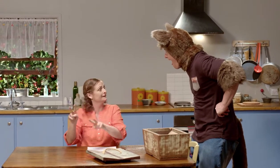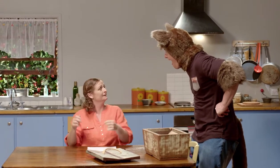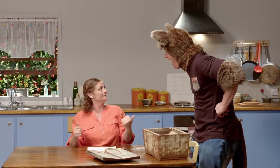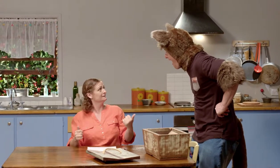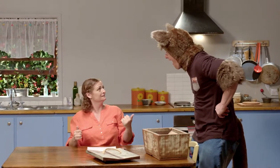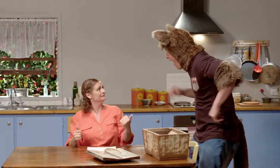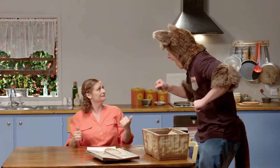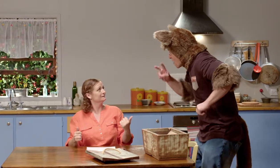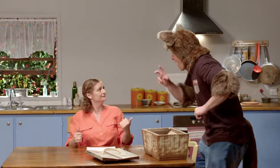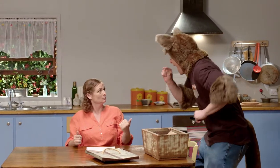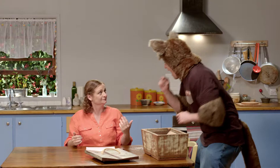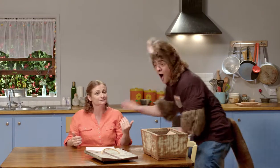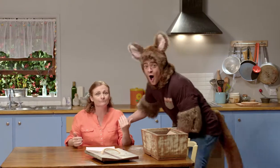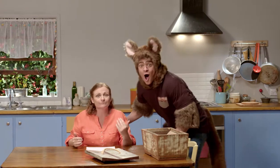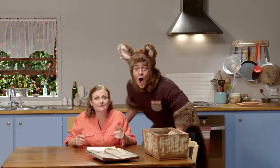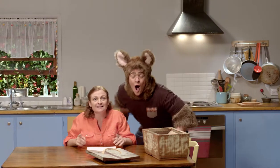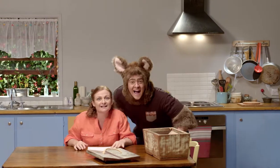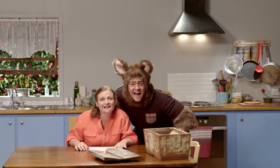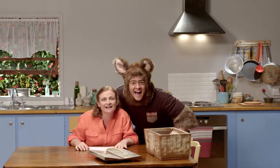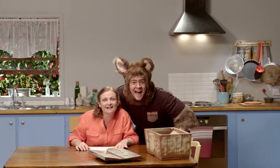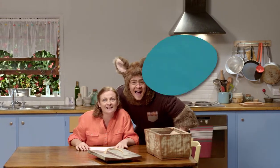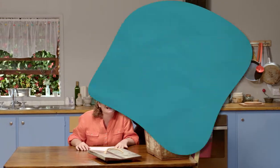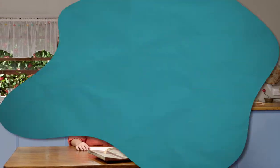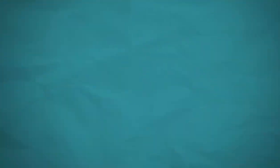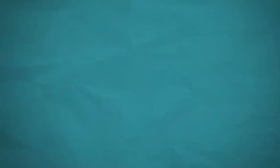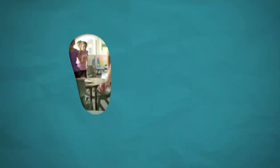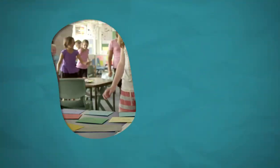Shall we do that? Yeah, let's watch.